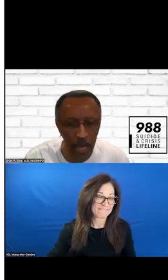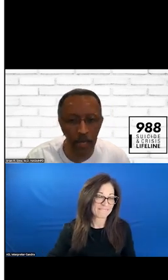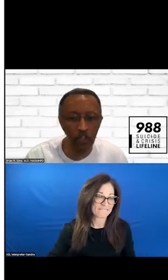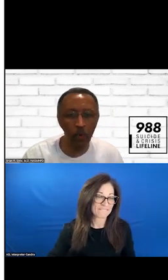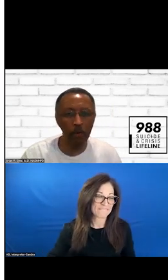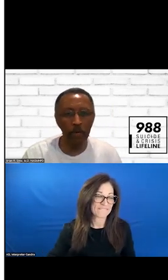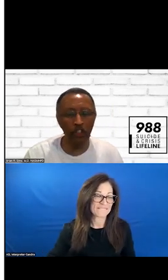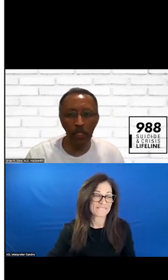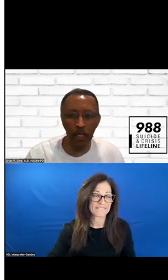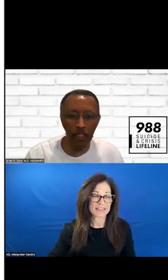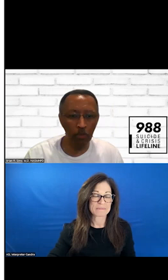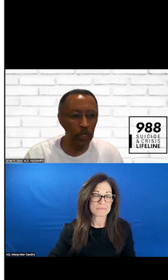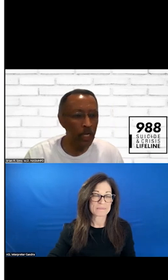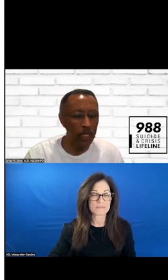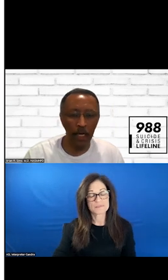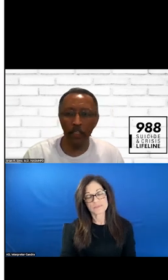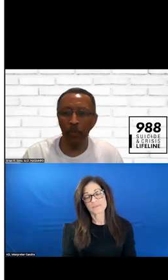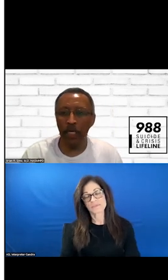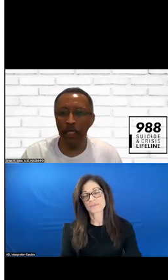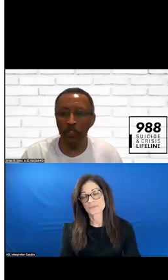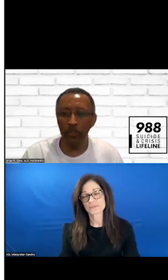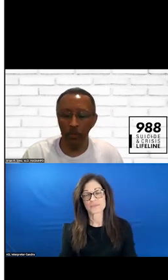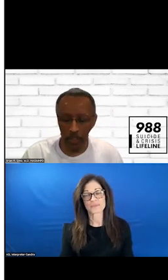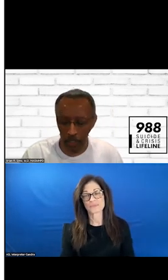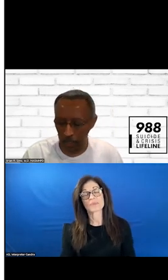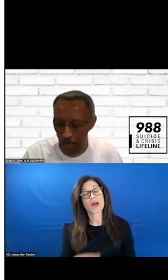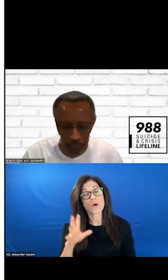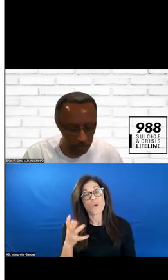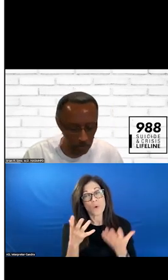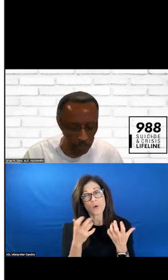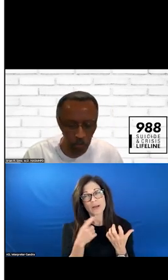I DID NOT TO MENTION AT THIS POINT THAT AS WE GET INTO THE CRISIS